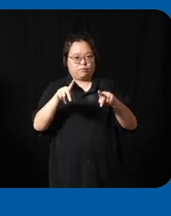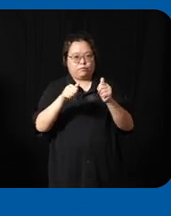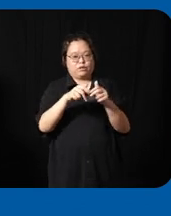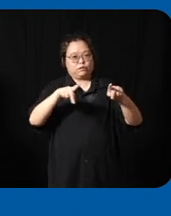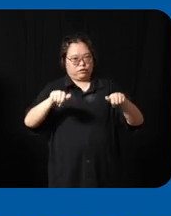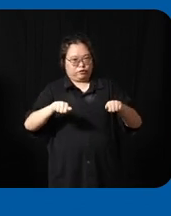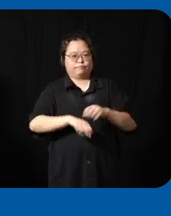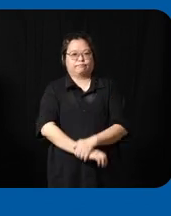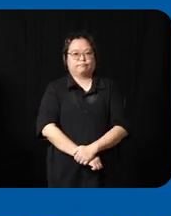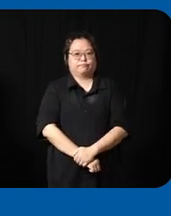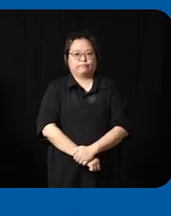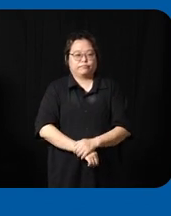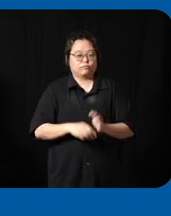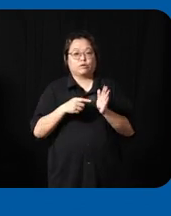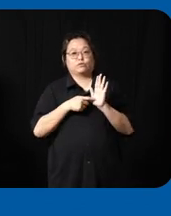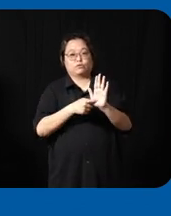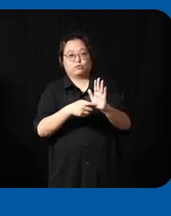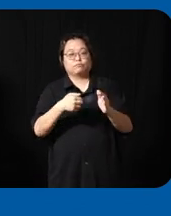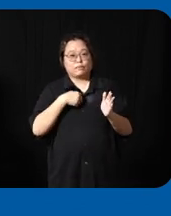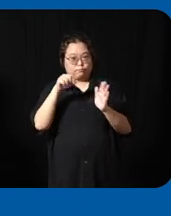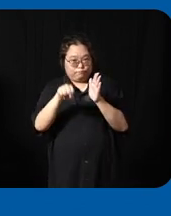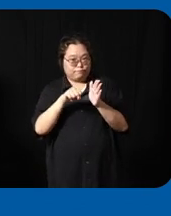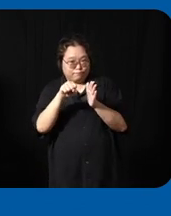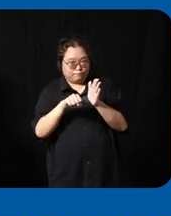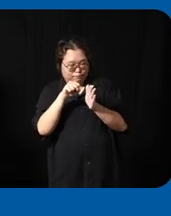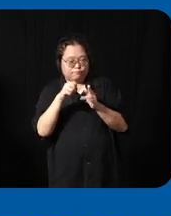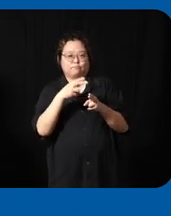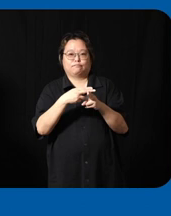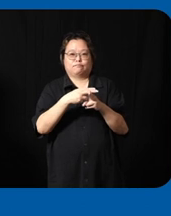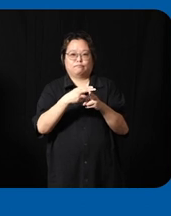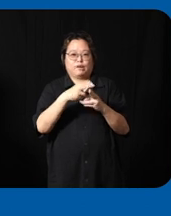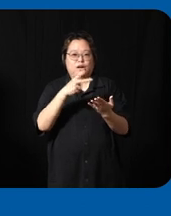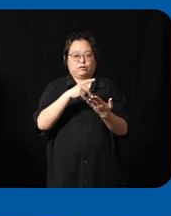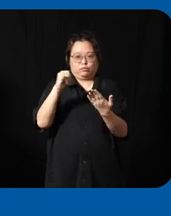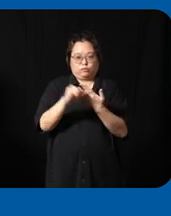to illustrate this I'll have a short video as well actually this project is a simple project